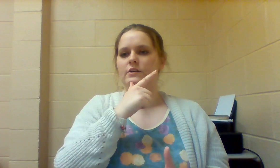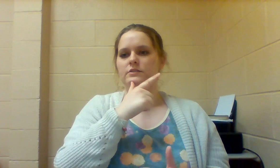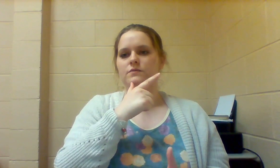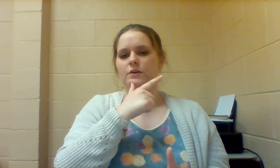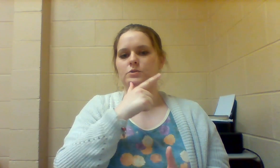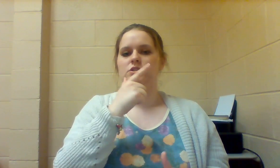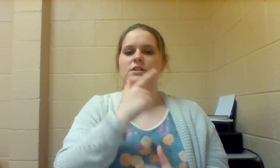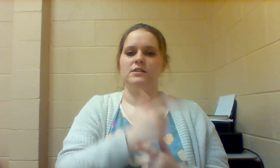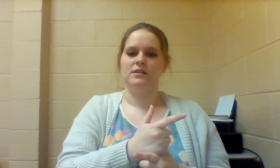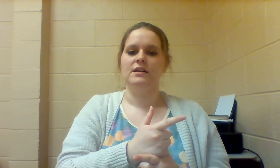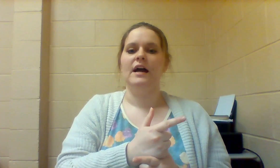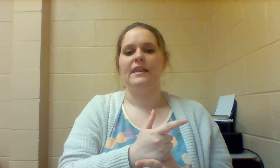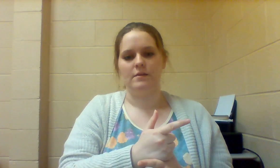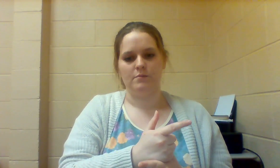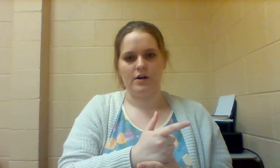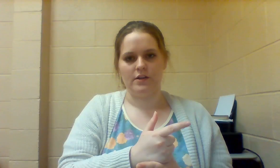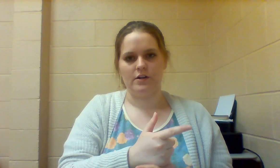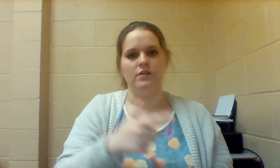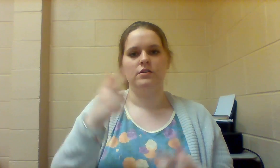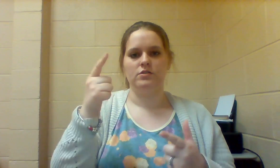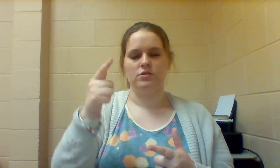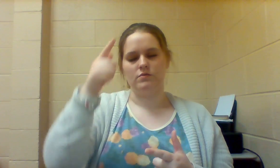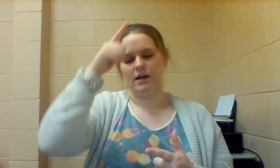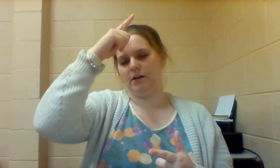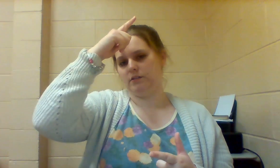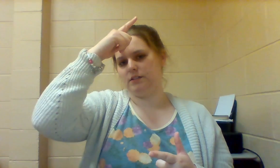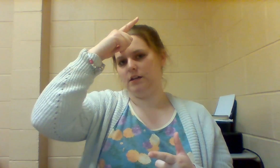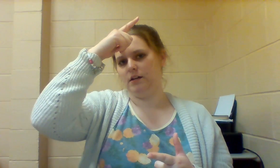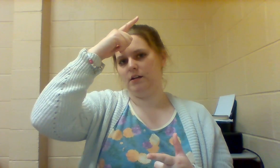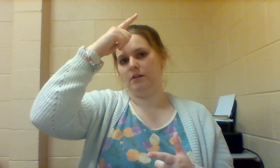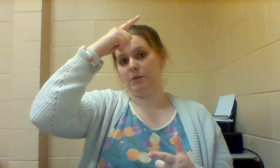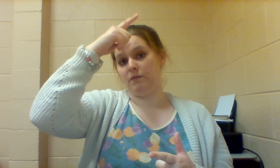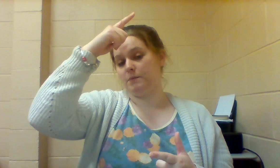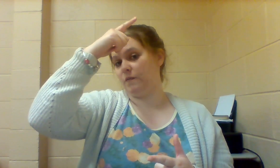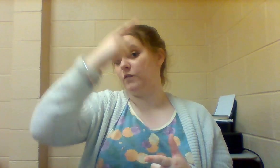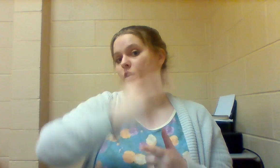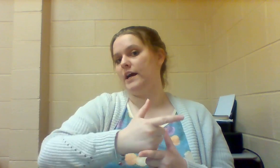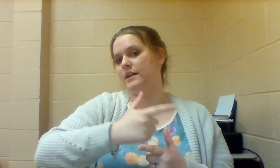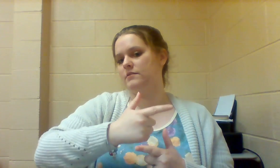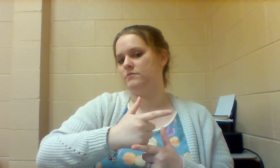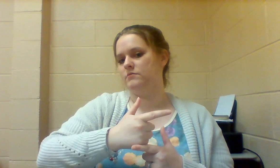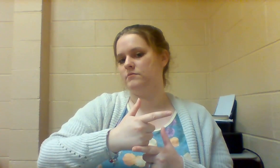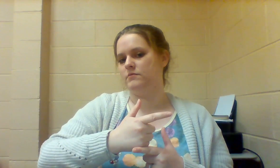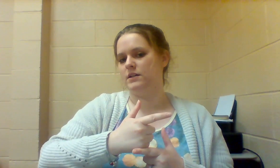so just 2 Ls from your chin and then BROTHER 2 Ls but from your forehead